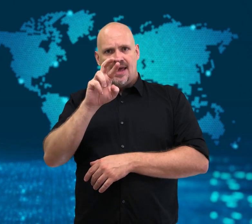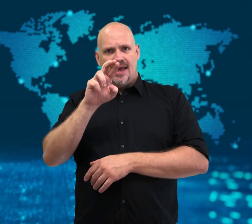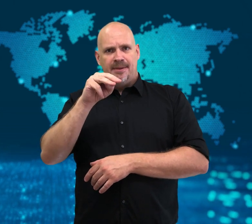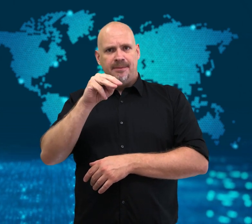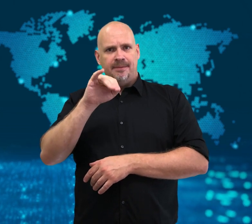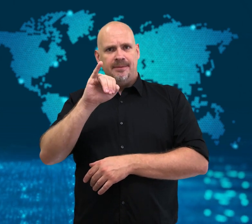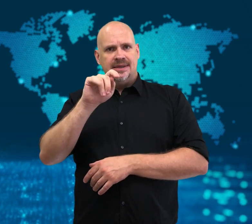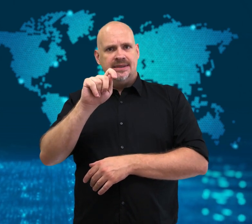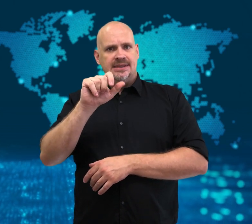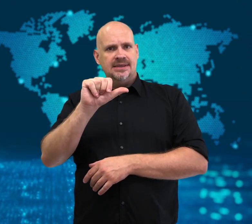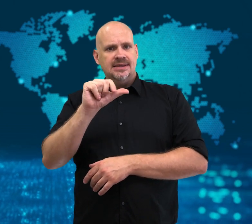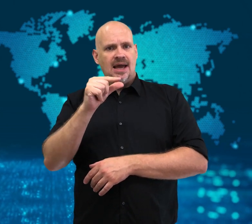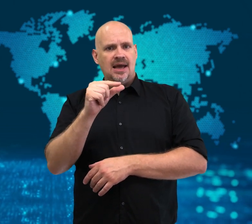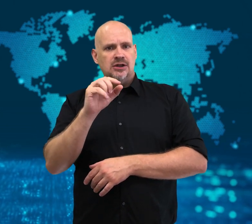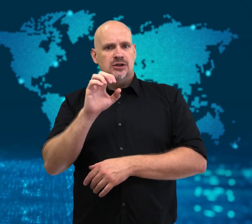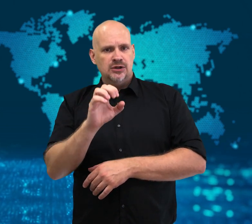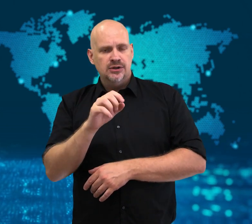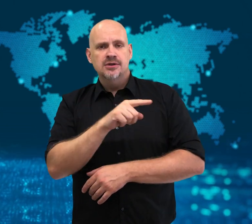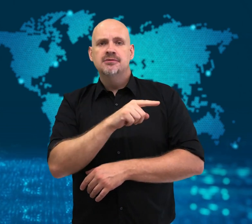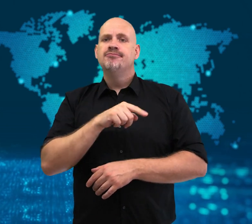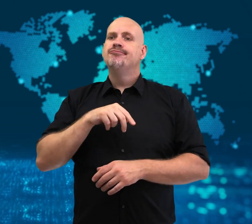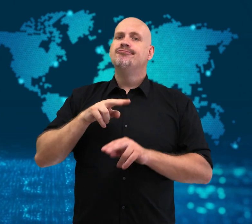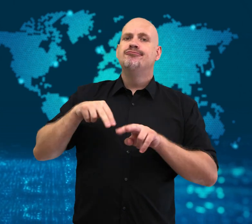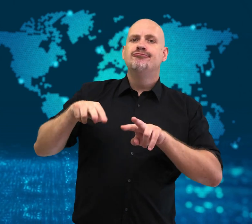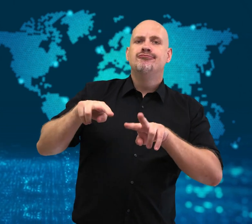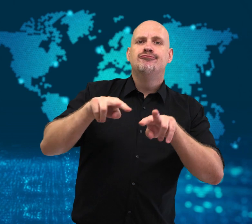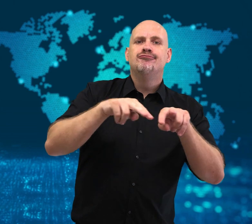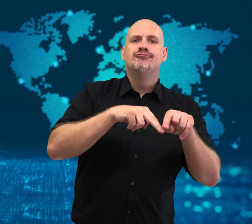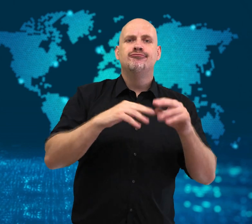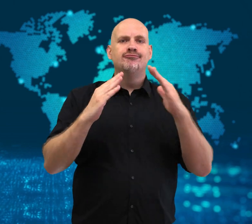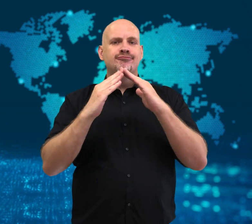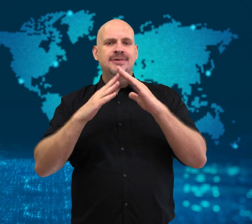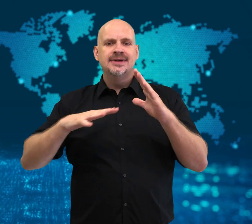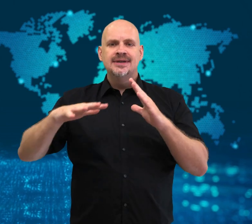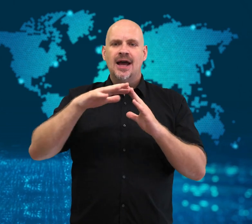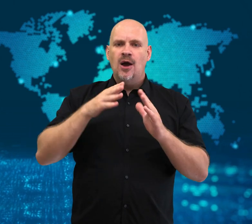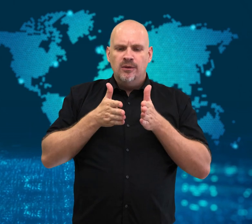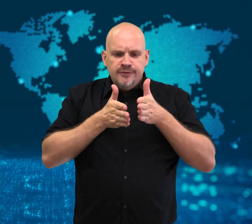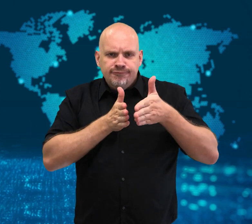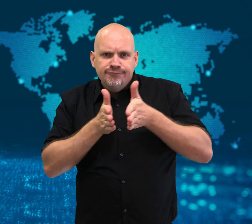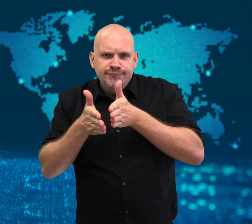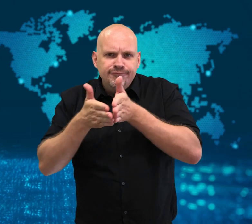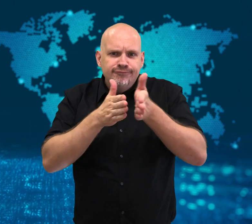He took a walk around the town’s narrow streets,